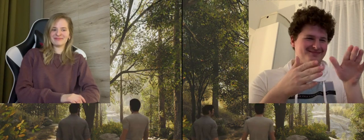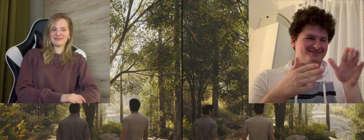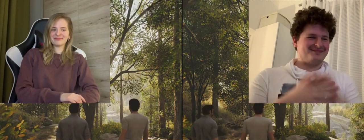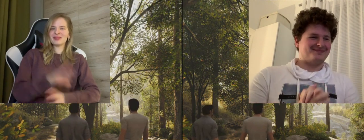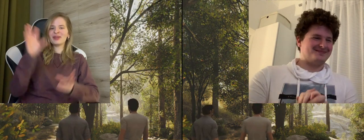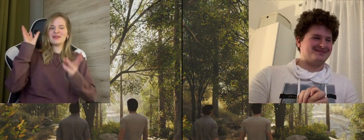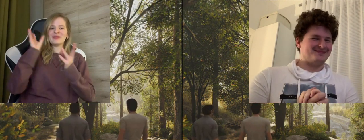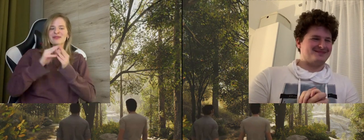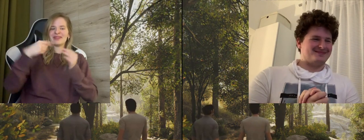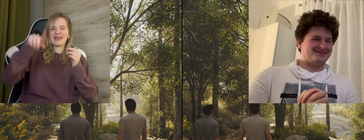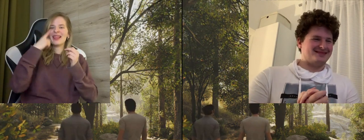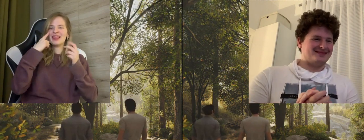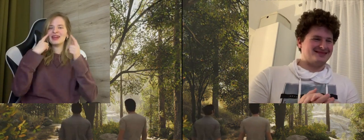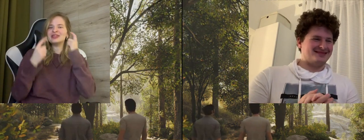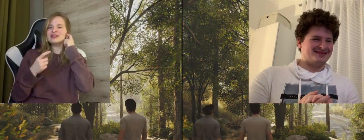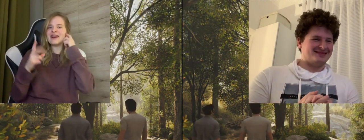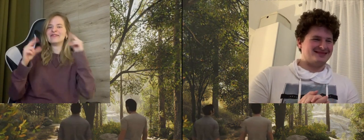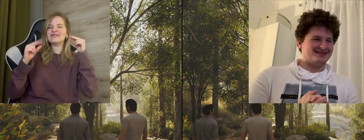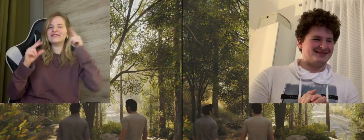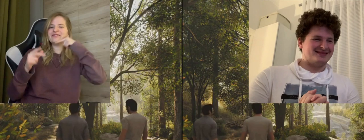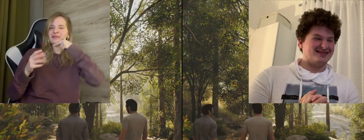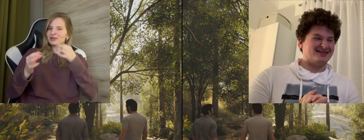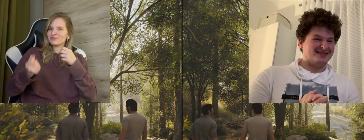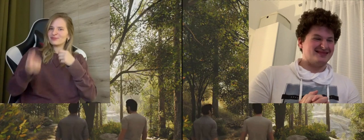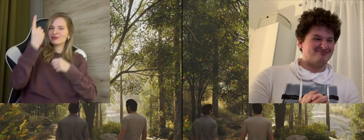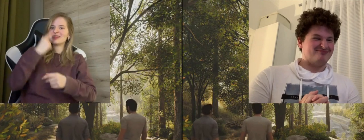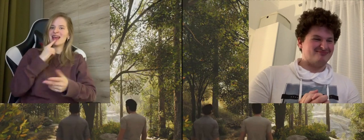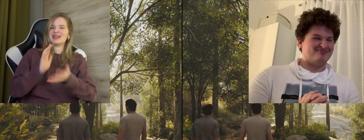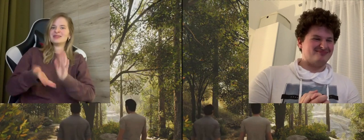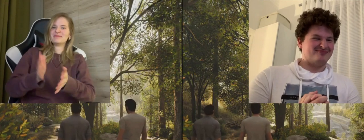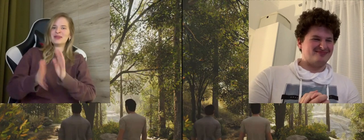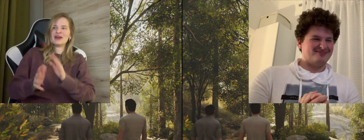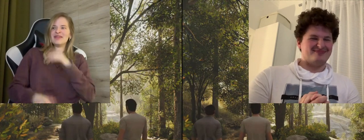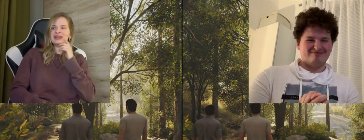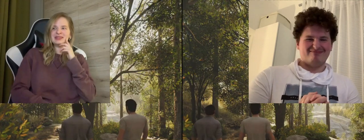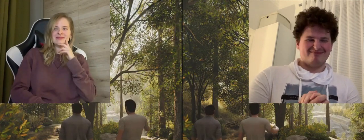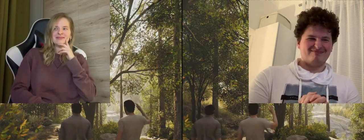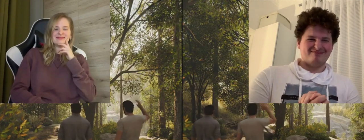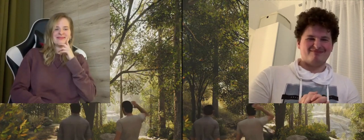K: Well, you always look at the movie where the hearing people contact each other thanks to micro, and here the movie is unique because we communicate with the help of sign language: D